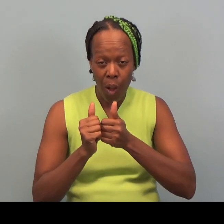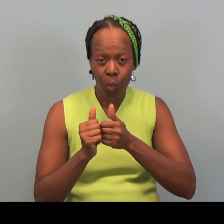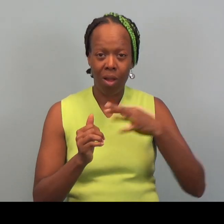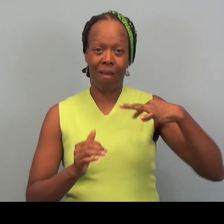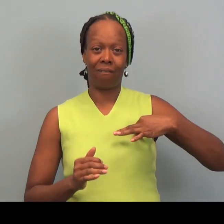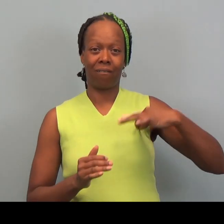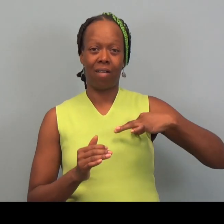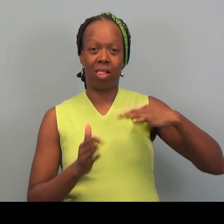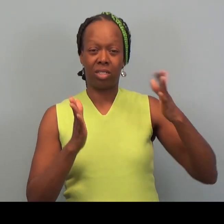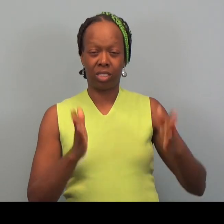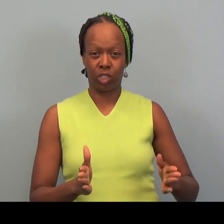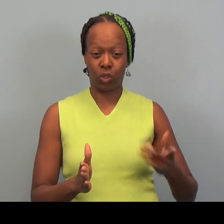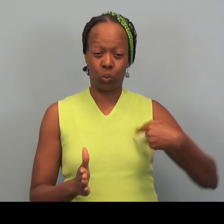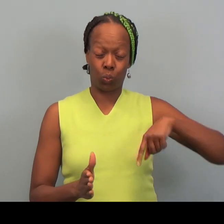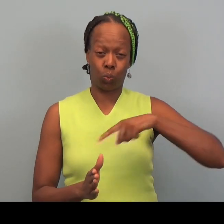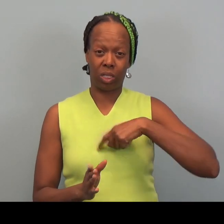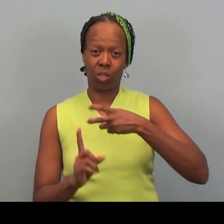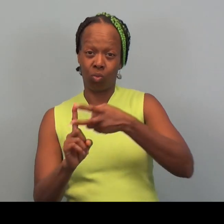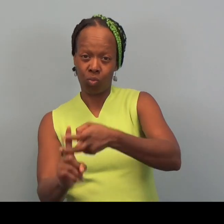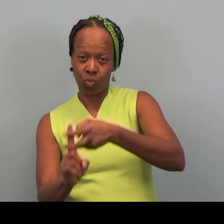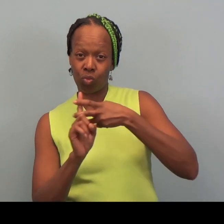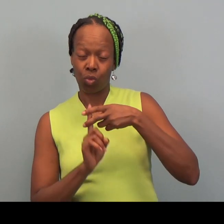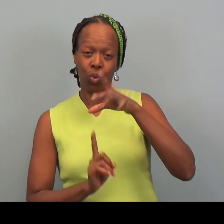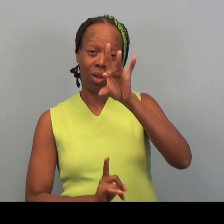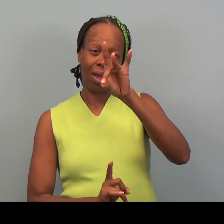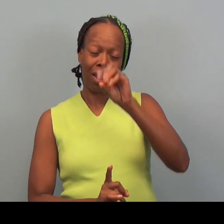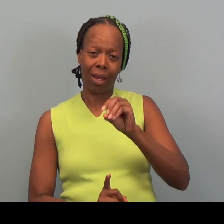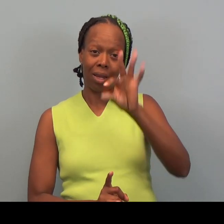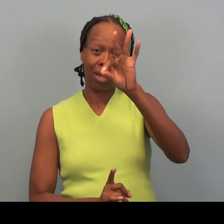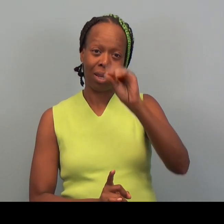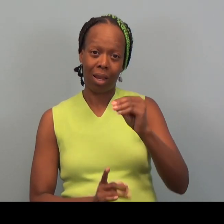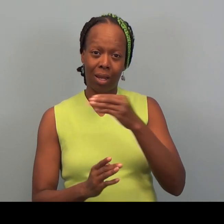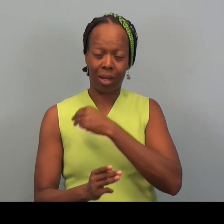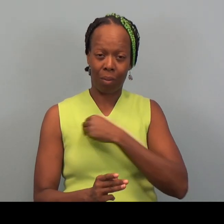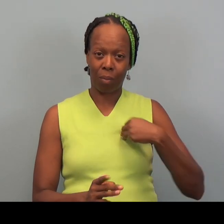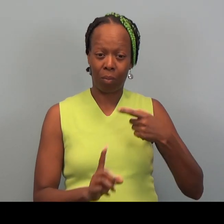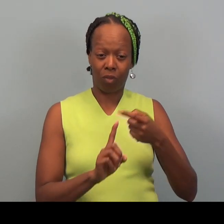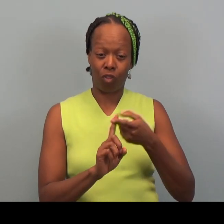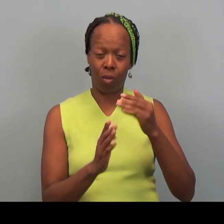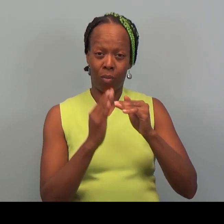We recruit 80 to 90 members of the community every tax season.